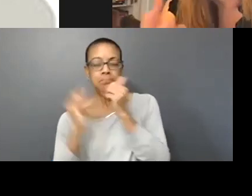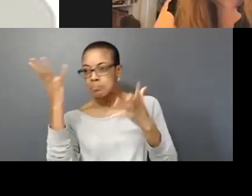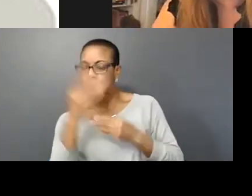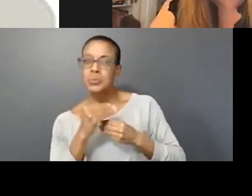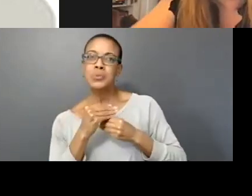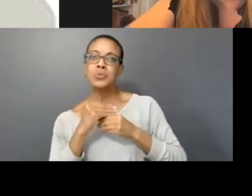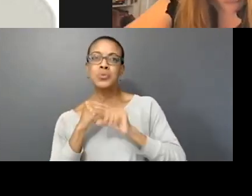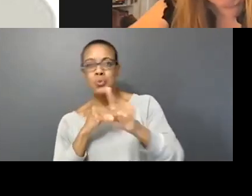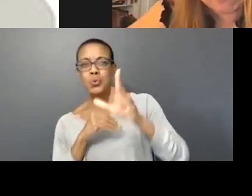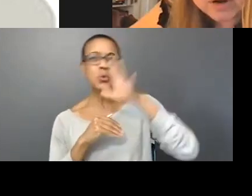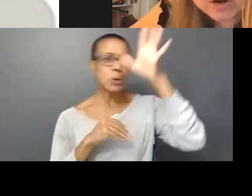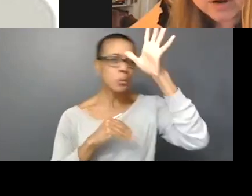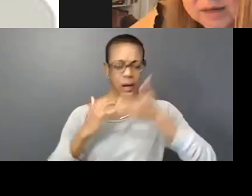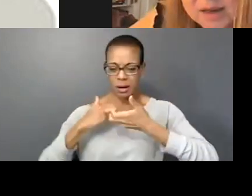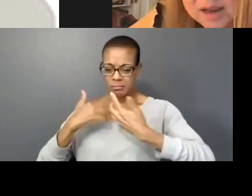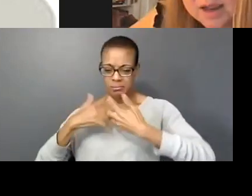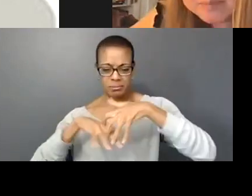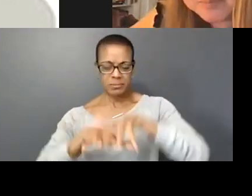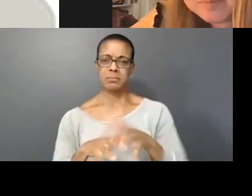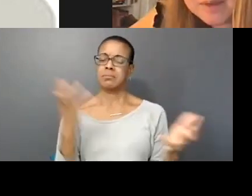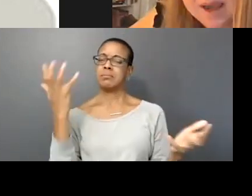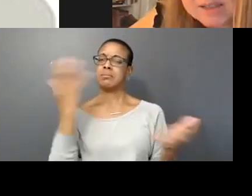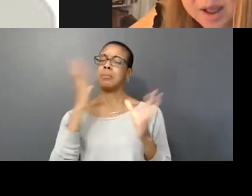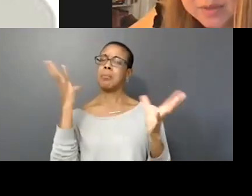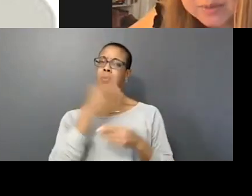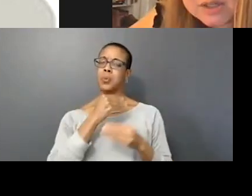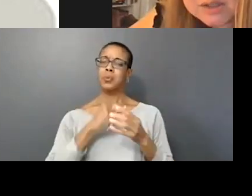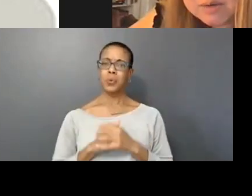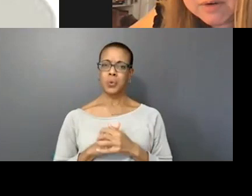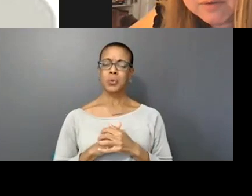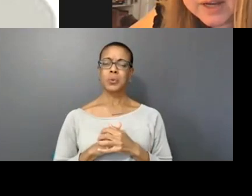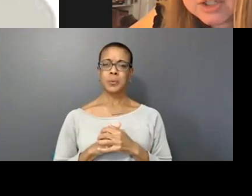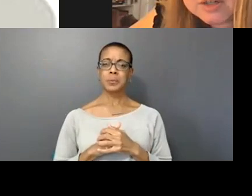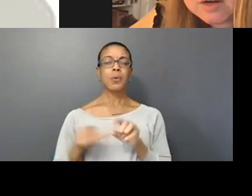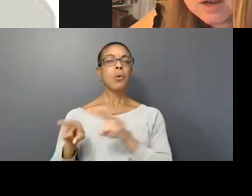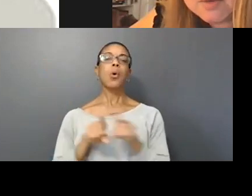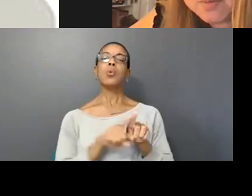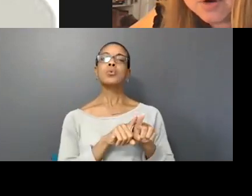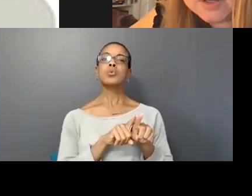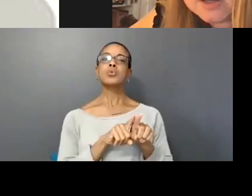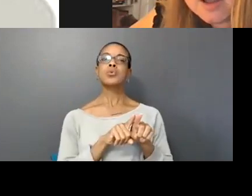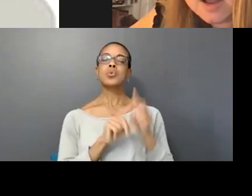So I echo that from Veronique. And as well there was also a reflection on the work um